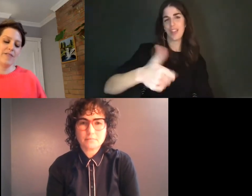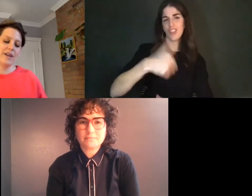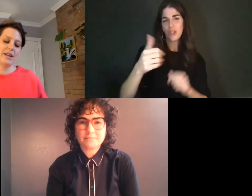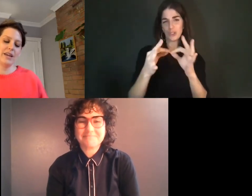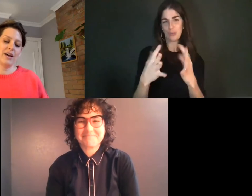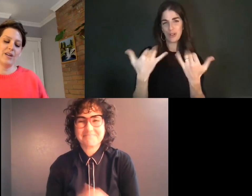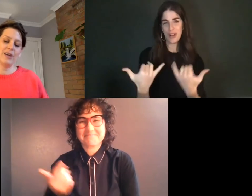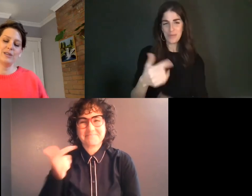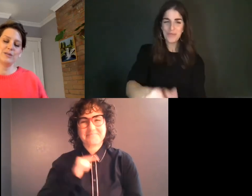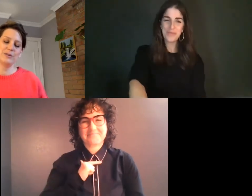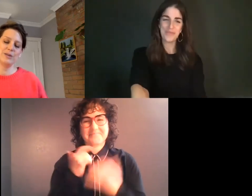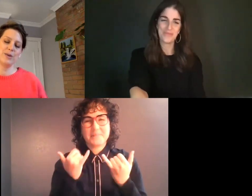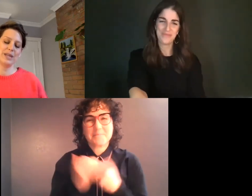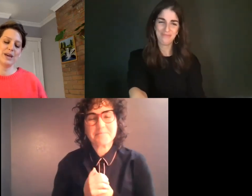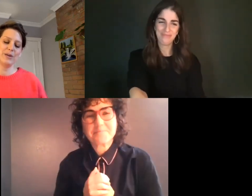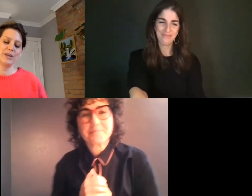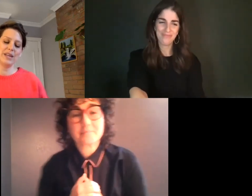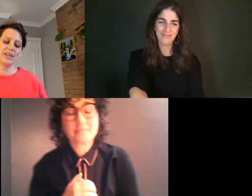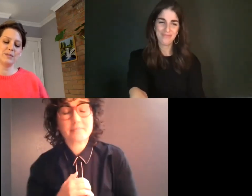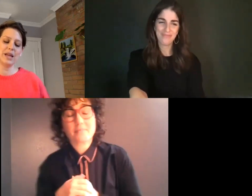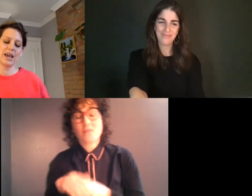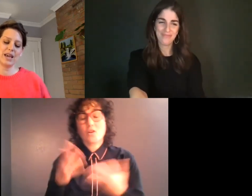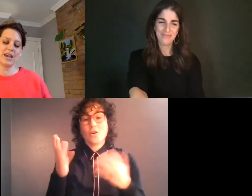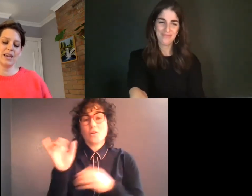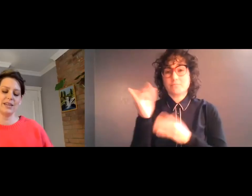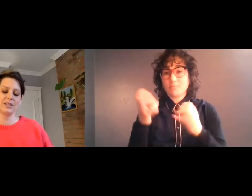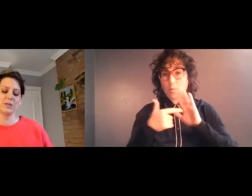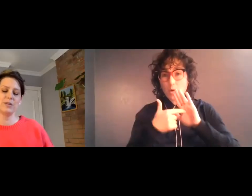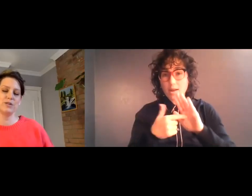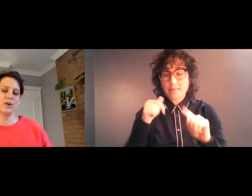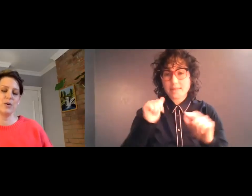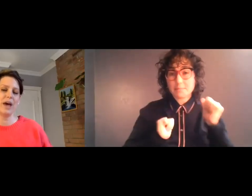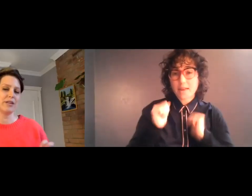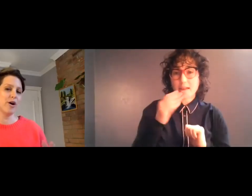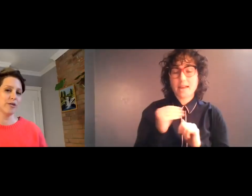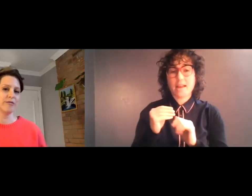And finally, I'll also point out that in this play, and in this script, there's no ethnographer